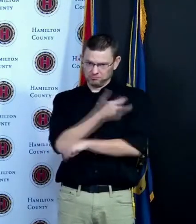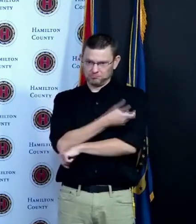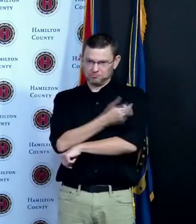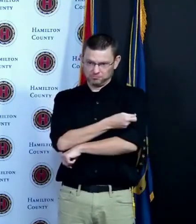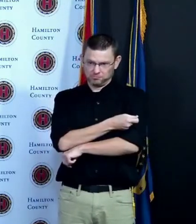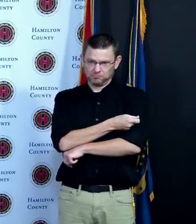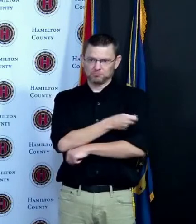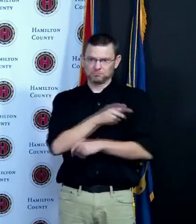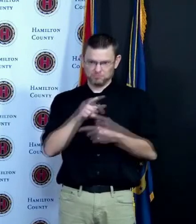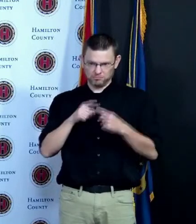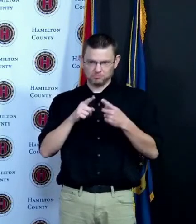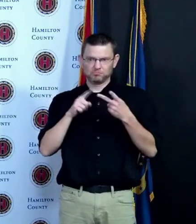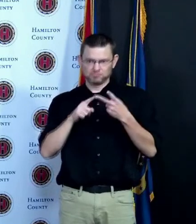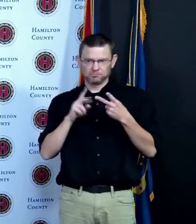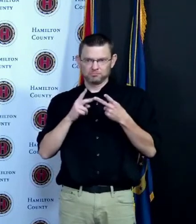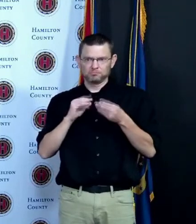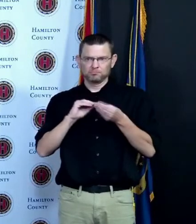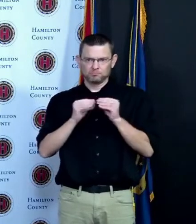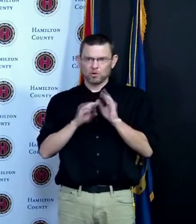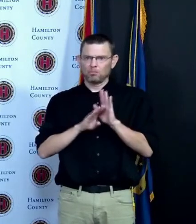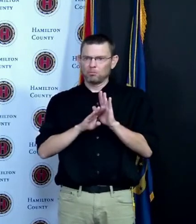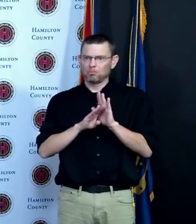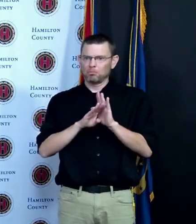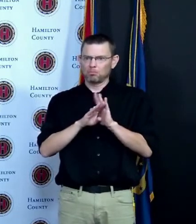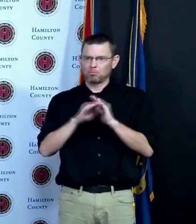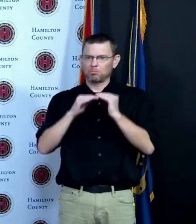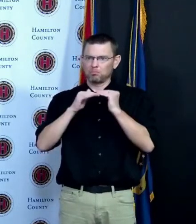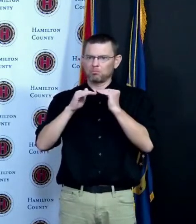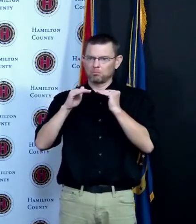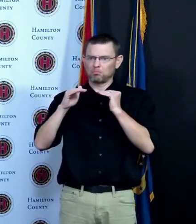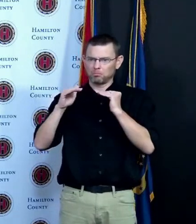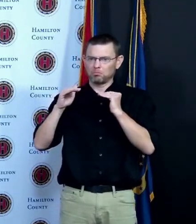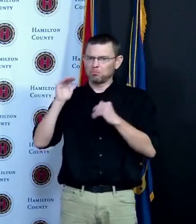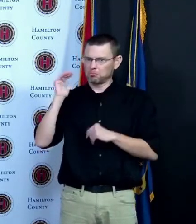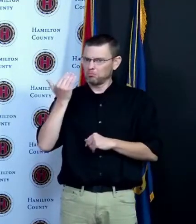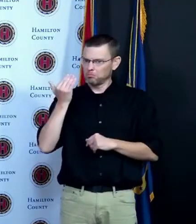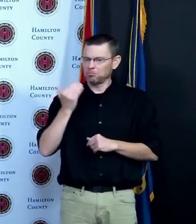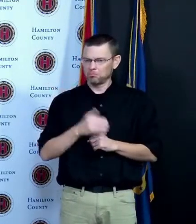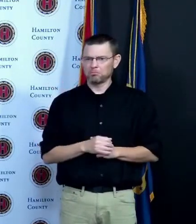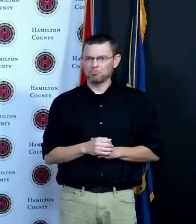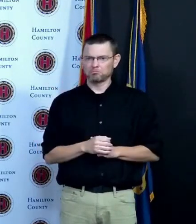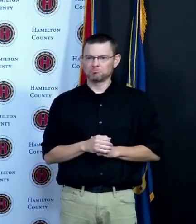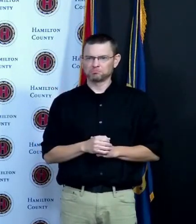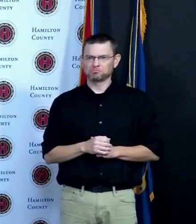we're here today to encourage everyone to get their vaccine to help us fully reopen again